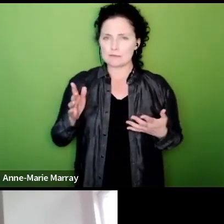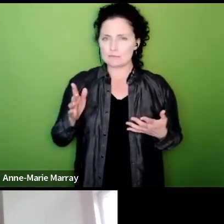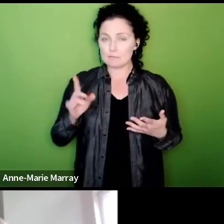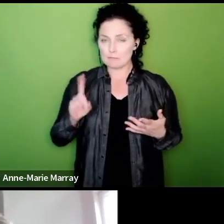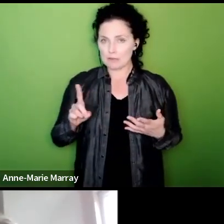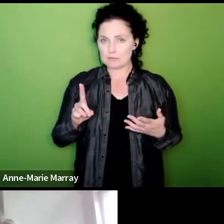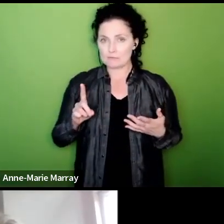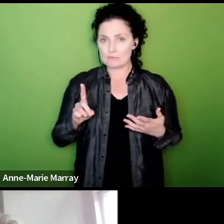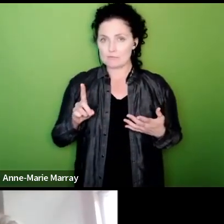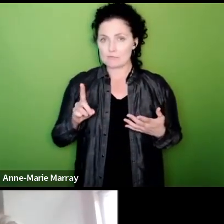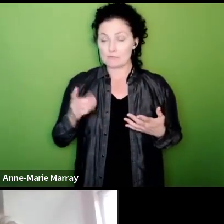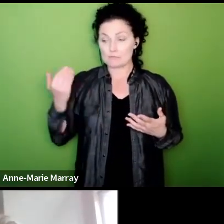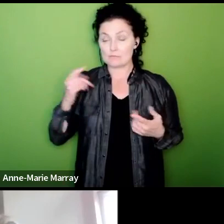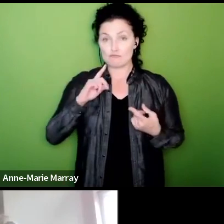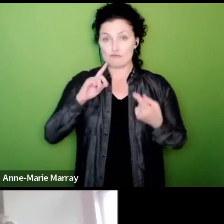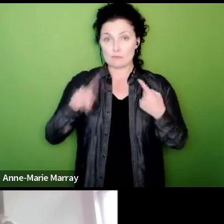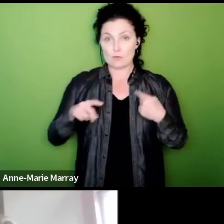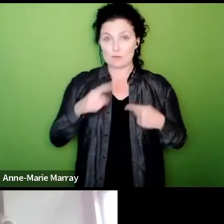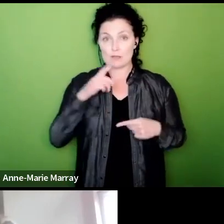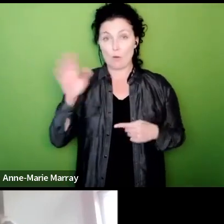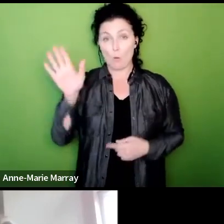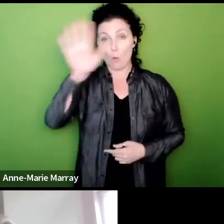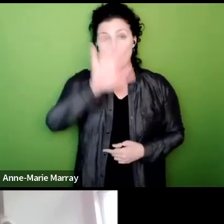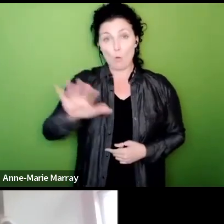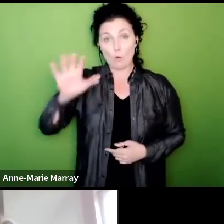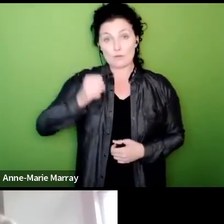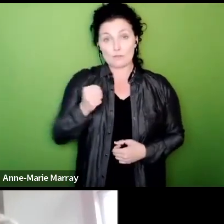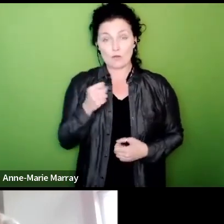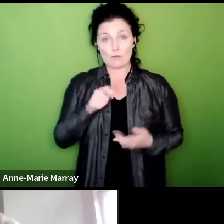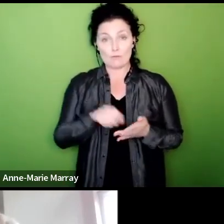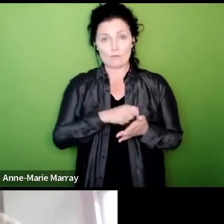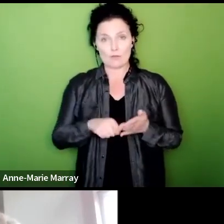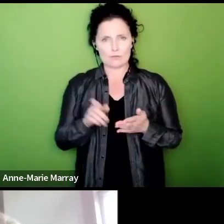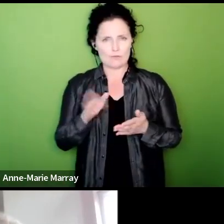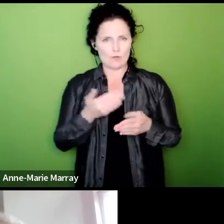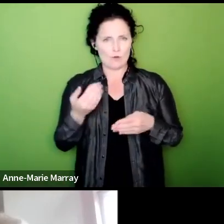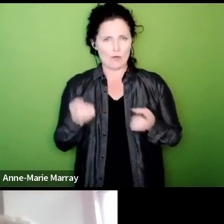response stated that all of Scotland voted for action not sure that's exactly what was said